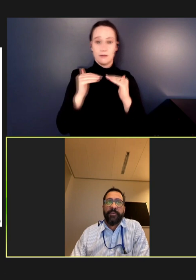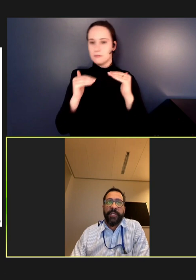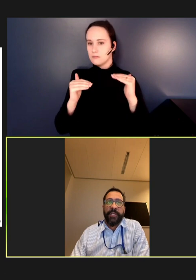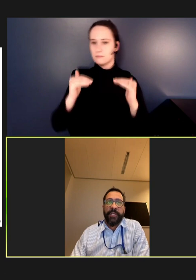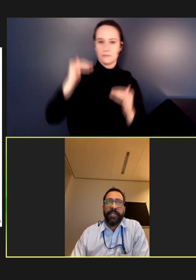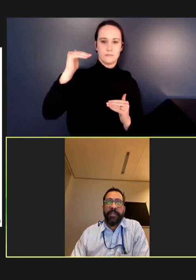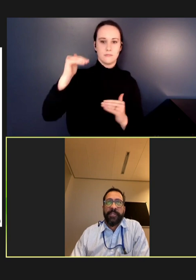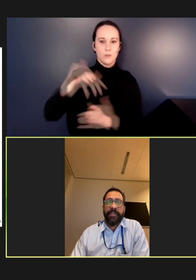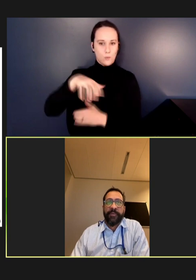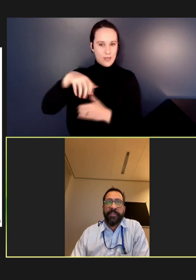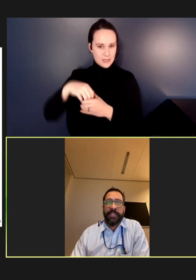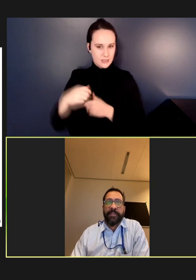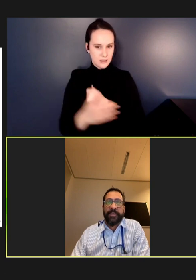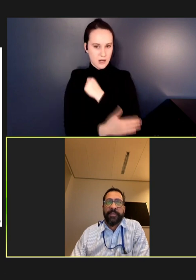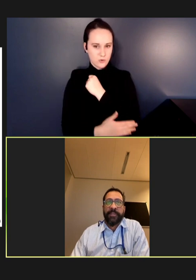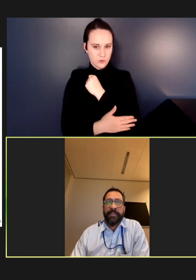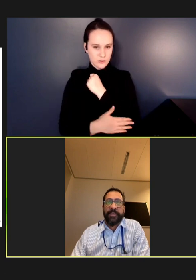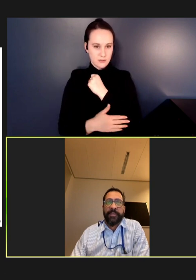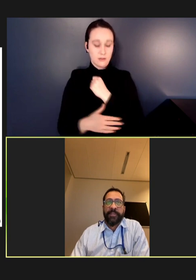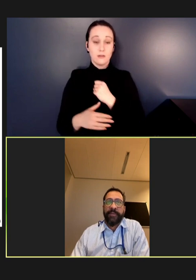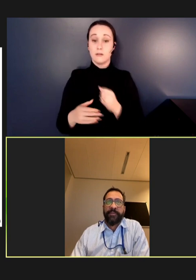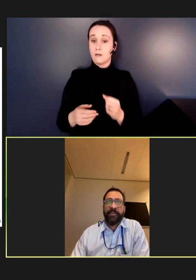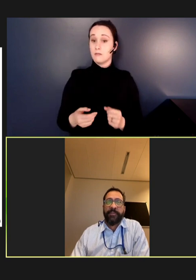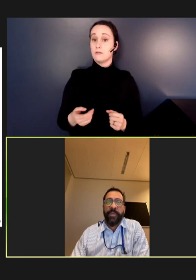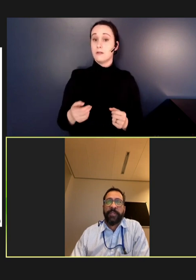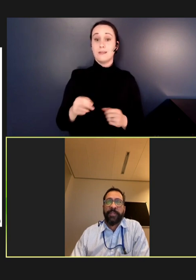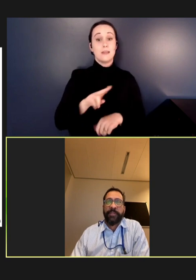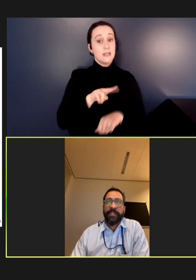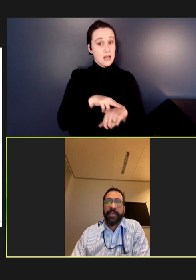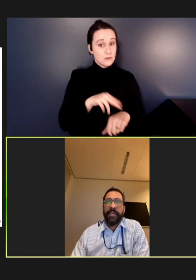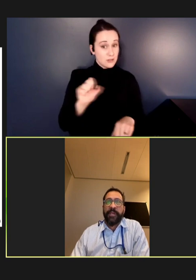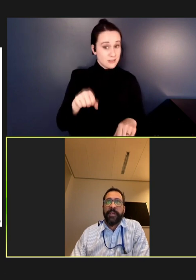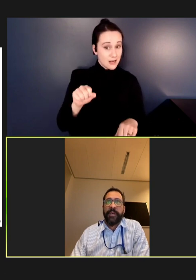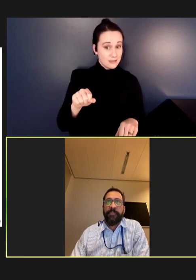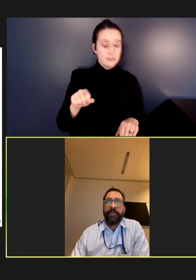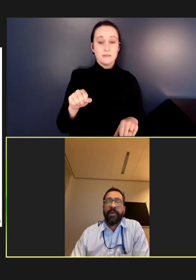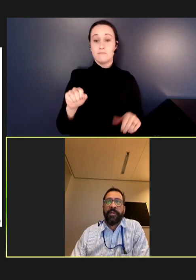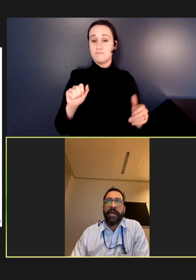in addition to these differences at the national level between countries, there are a lot of